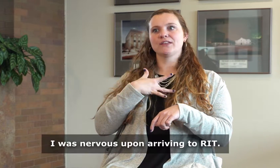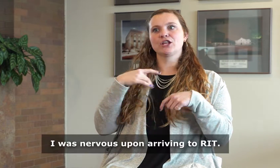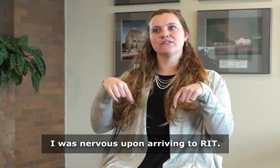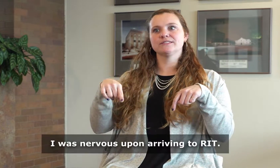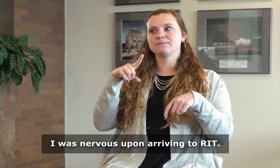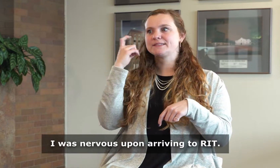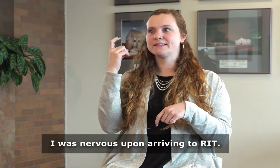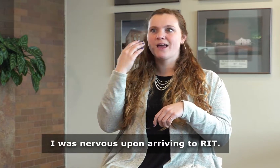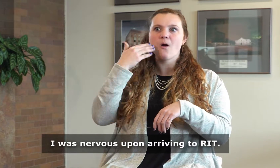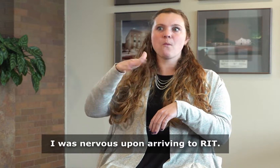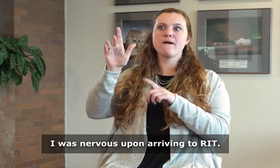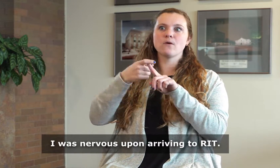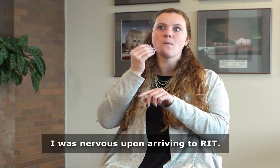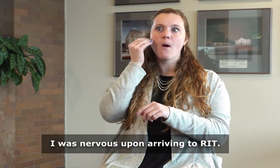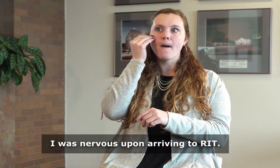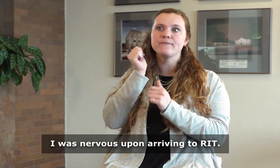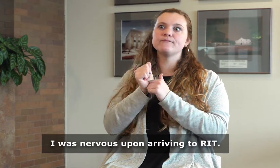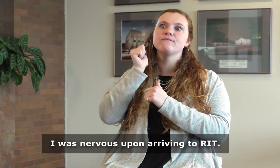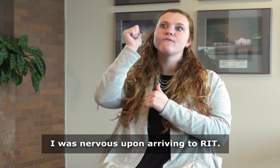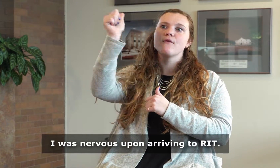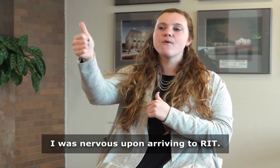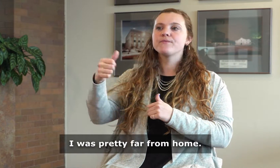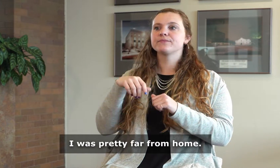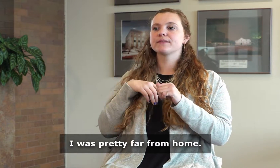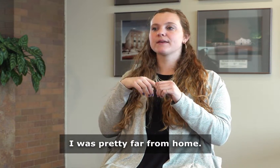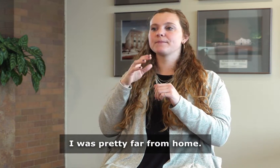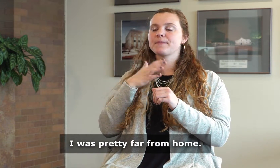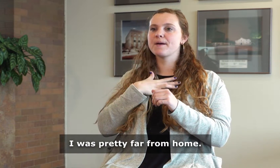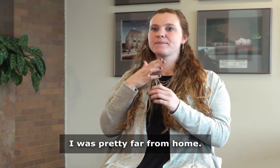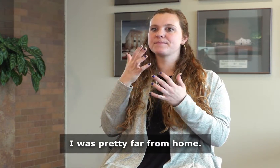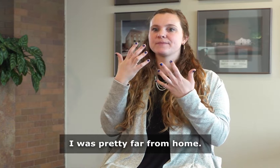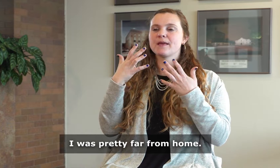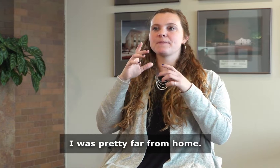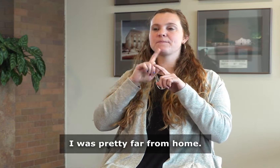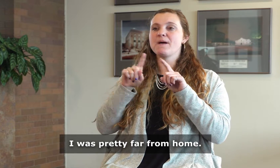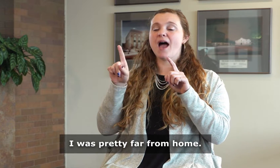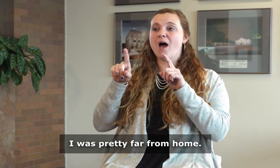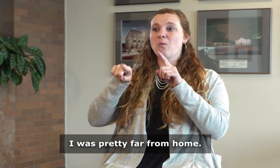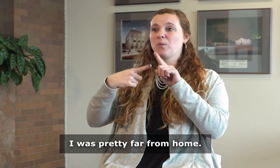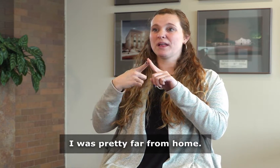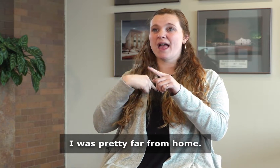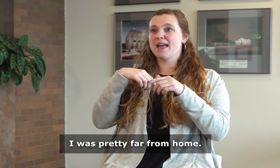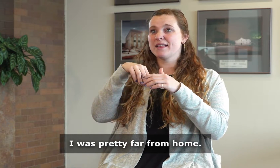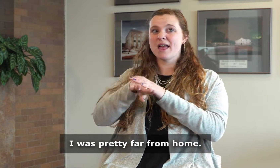I was nervous upon arriving to RIT. I was pretty far from home.